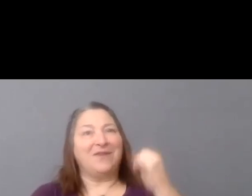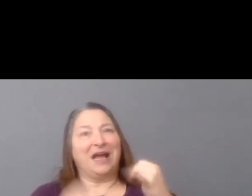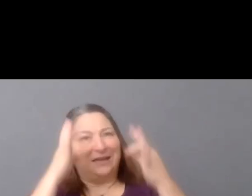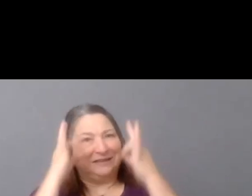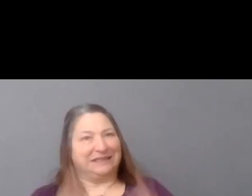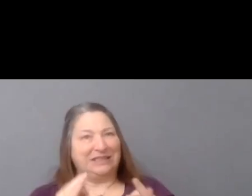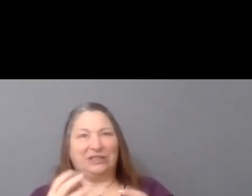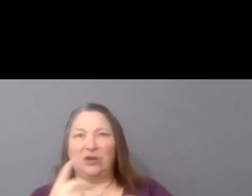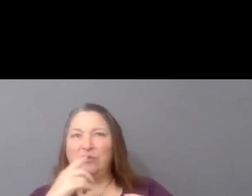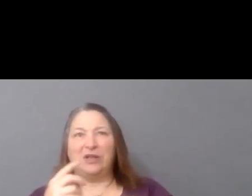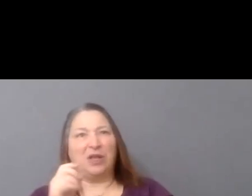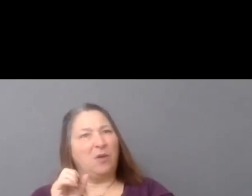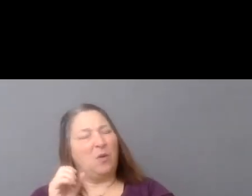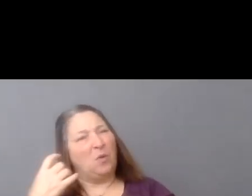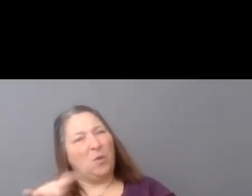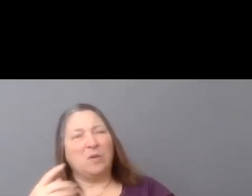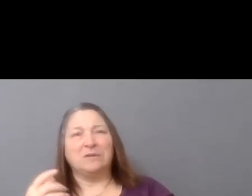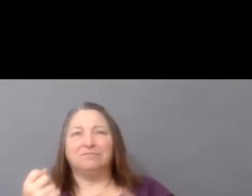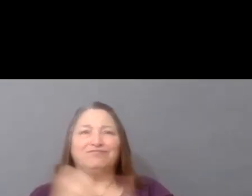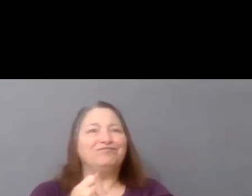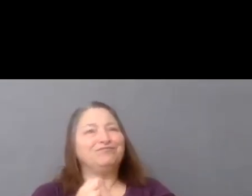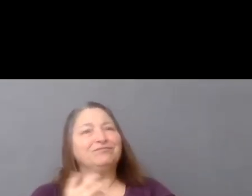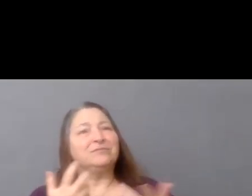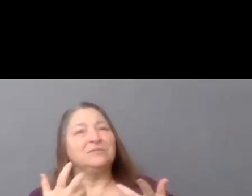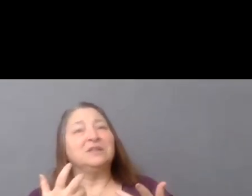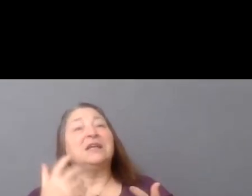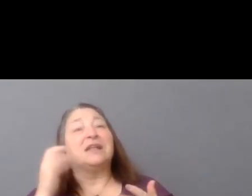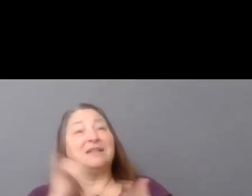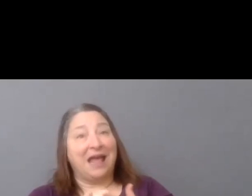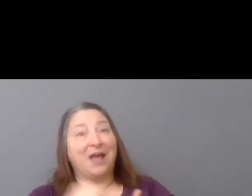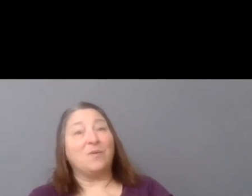in the consolidation of power and cultural distribution.